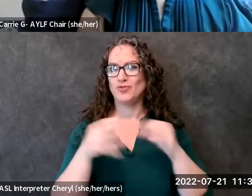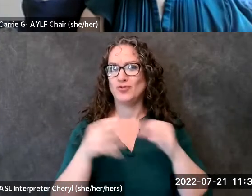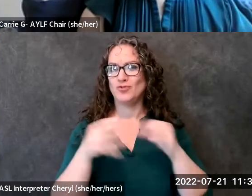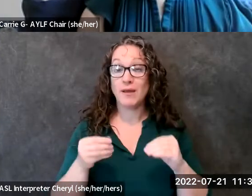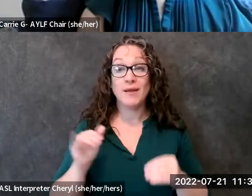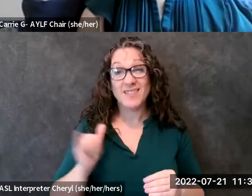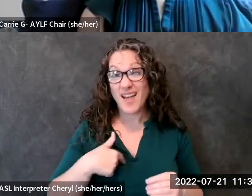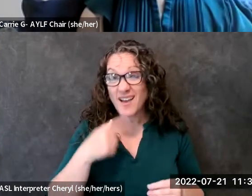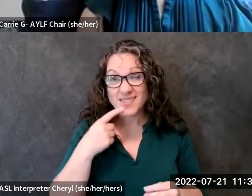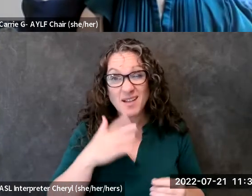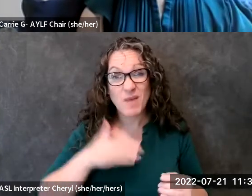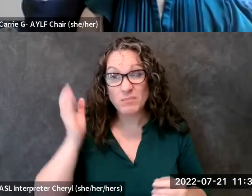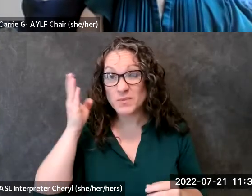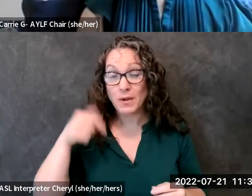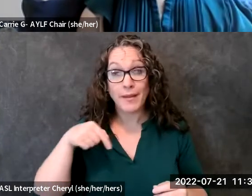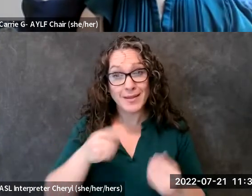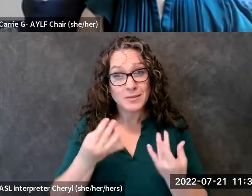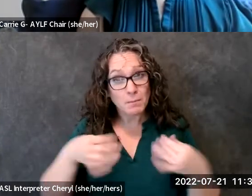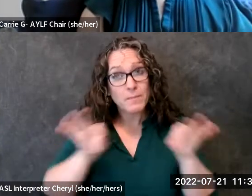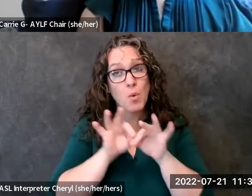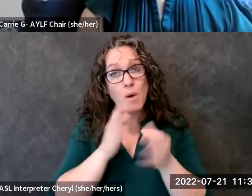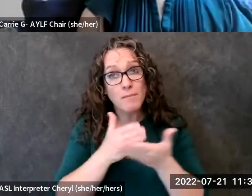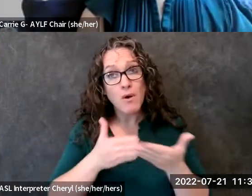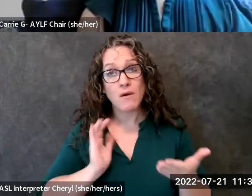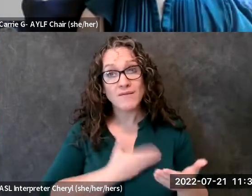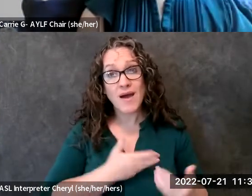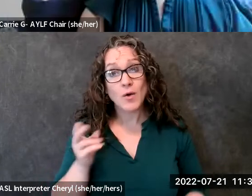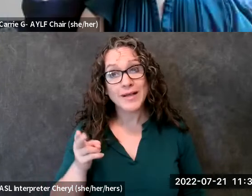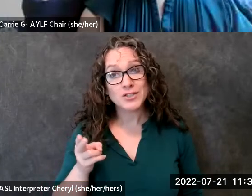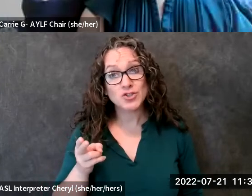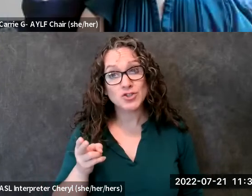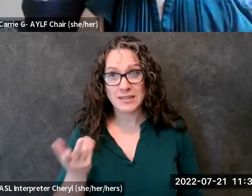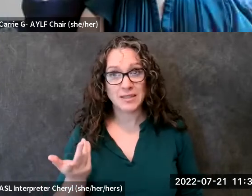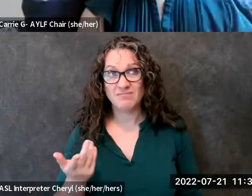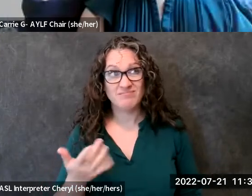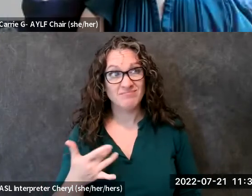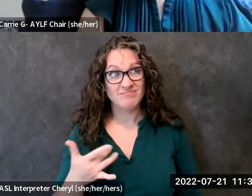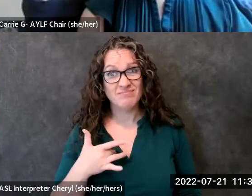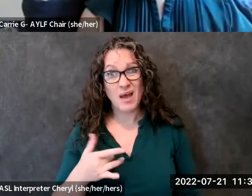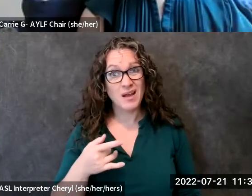a very important part of our history and it is rarely talked about or discussed in the